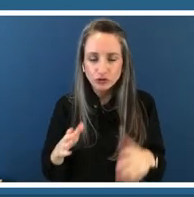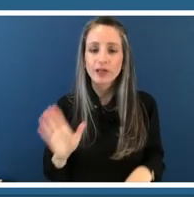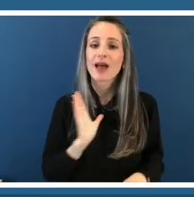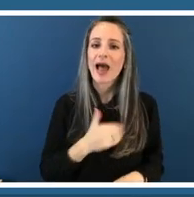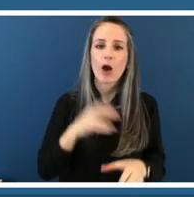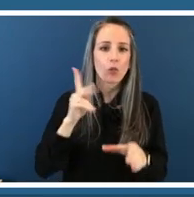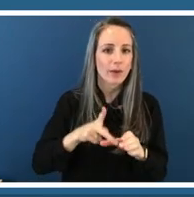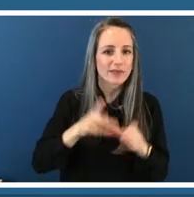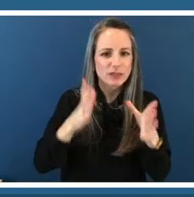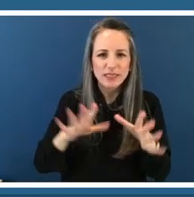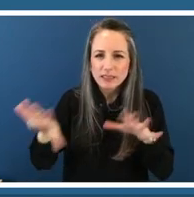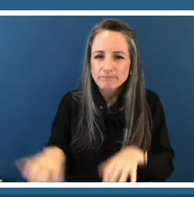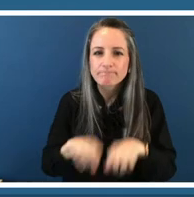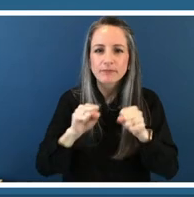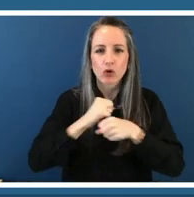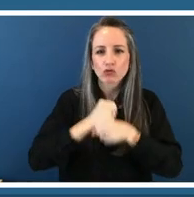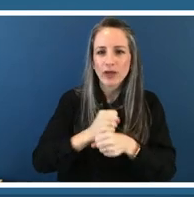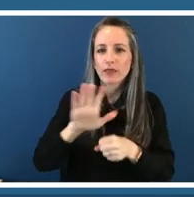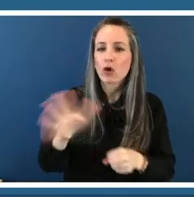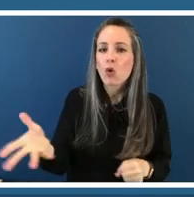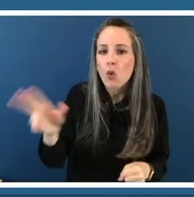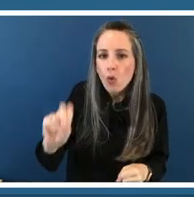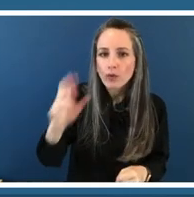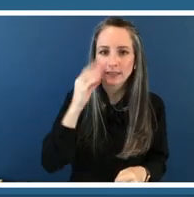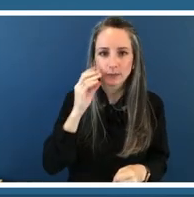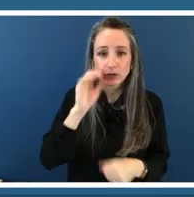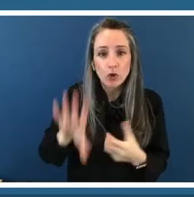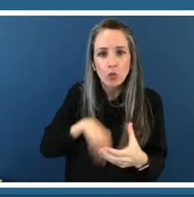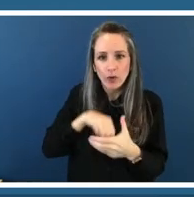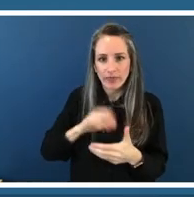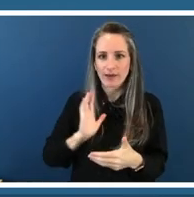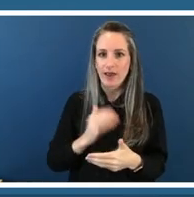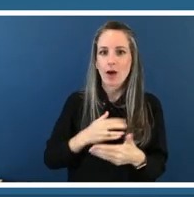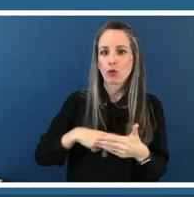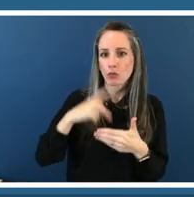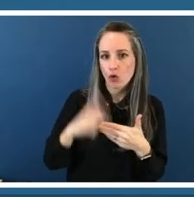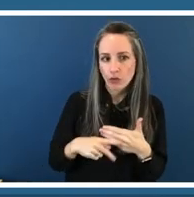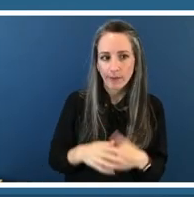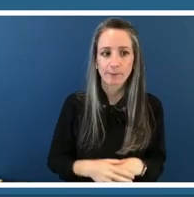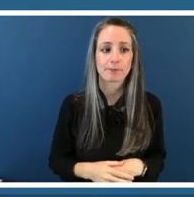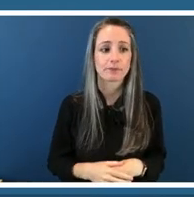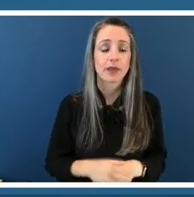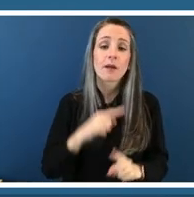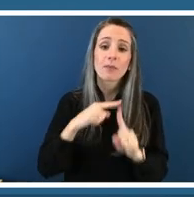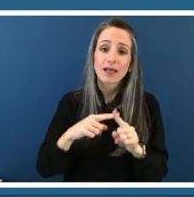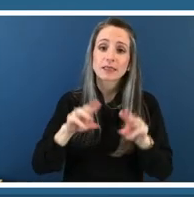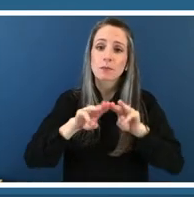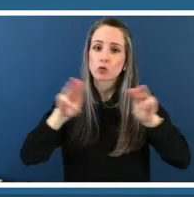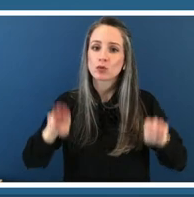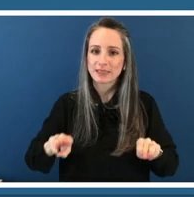experiences within our programming so it's also museum centered and so